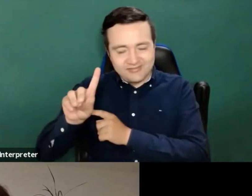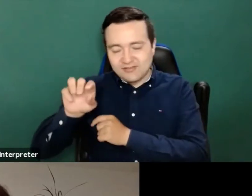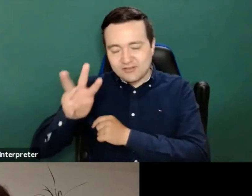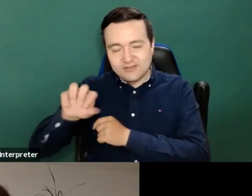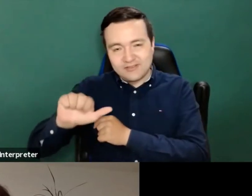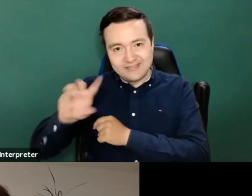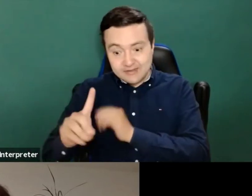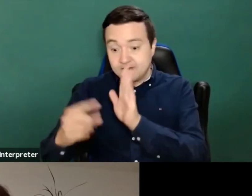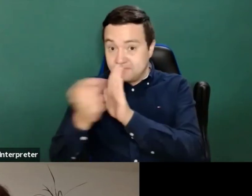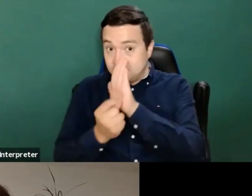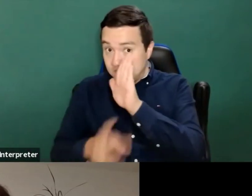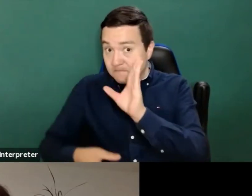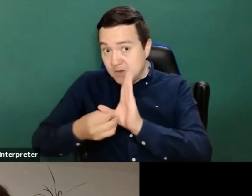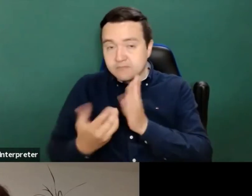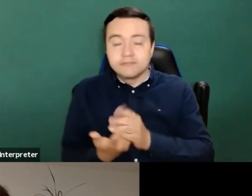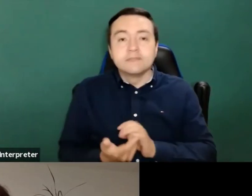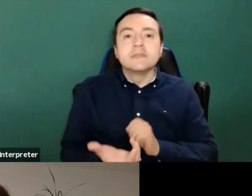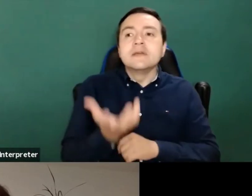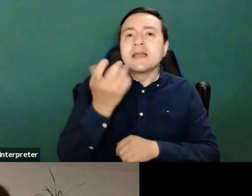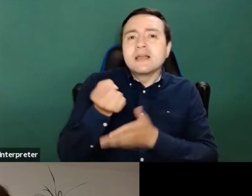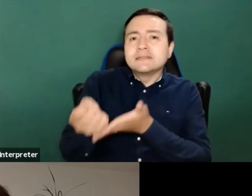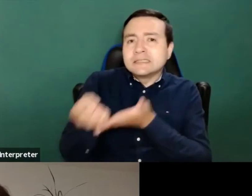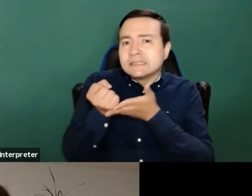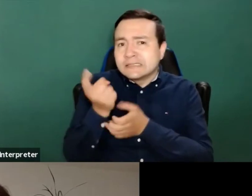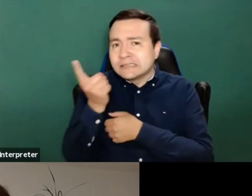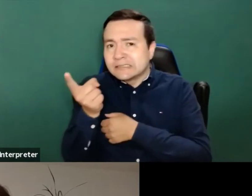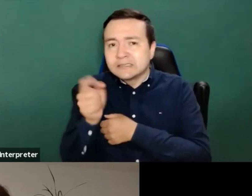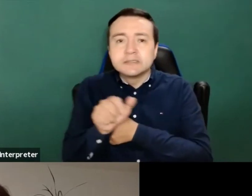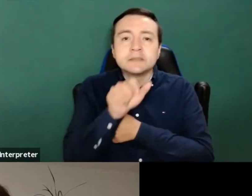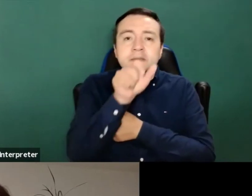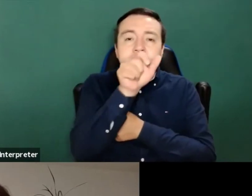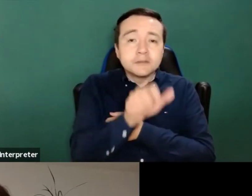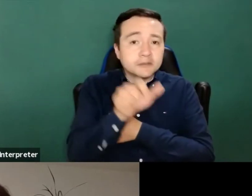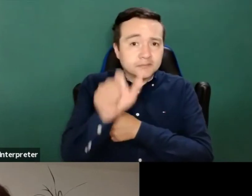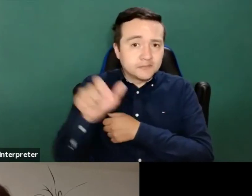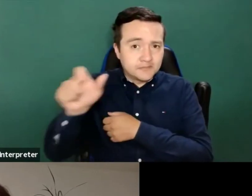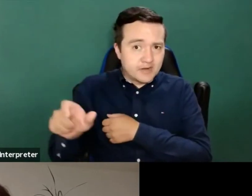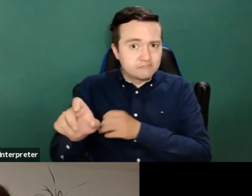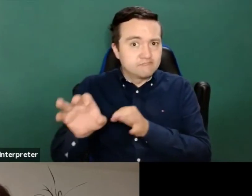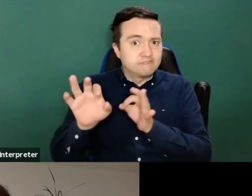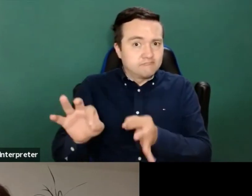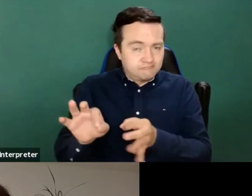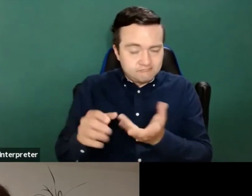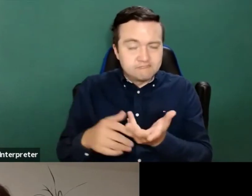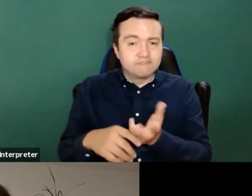And to help me with these breakout sessions I have two very good and inspiring facilitators.